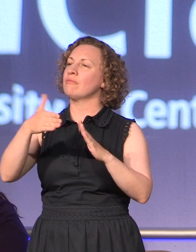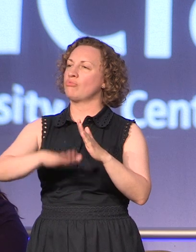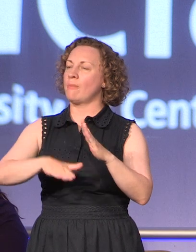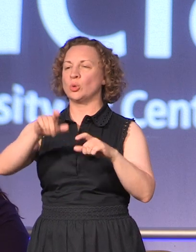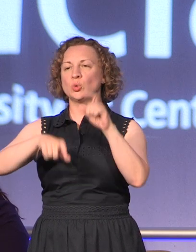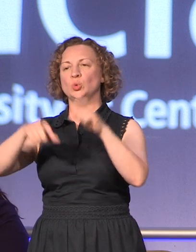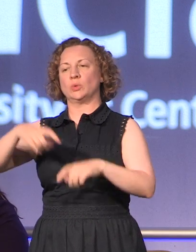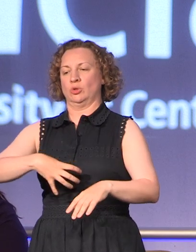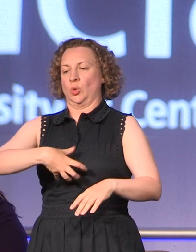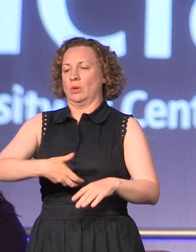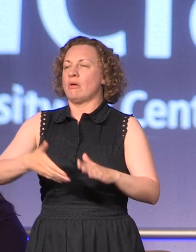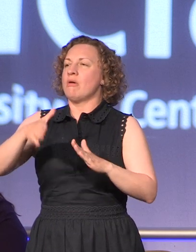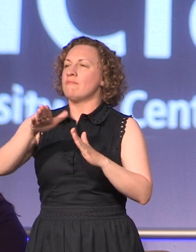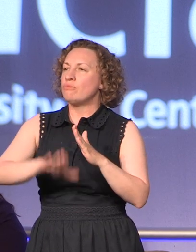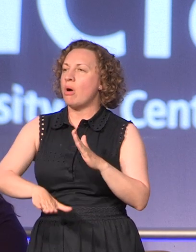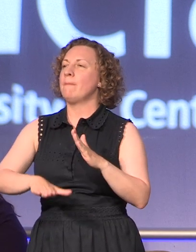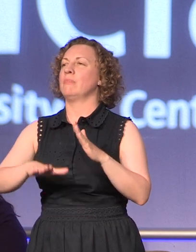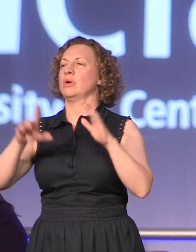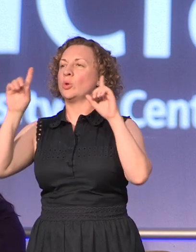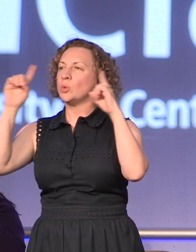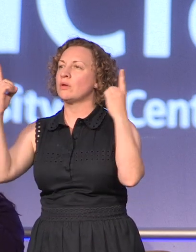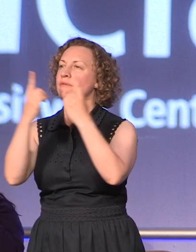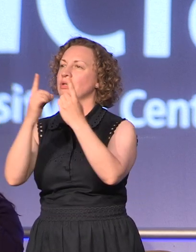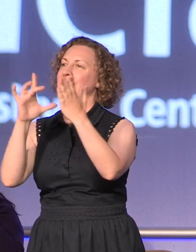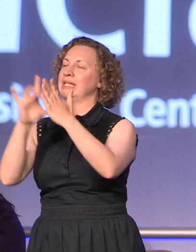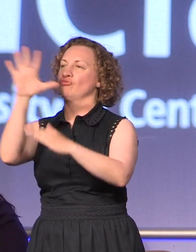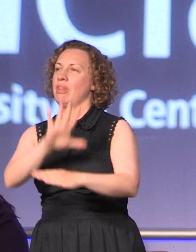Central Lancashire to respond on behalf of those awarded today.